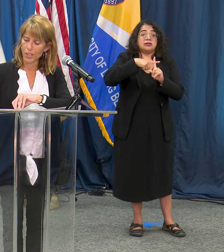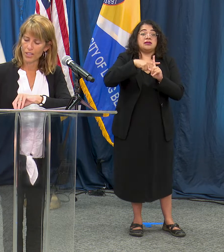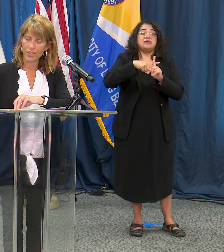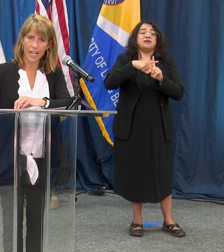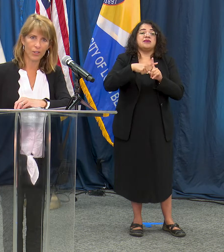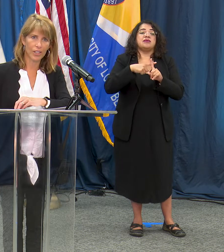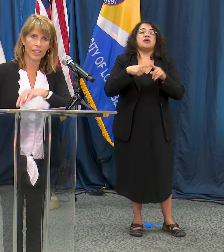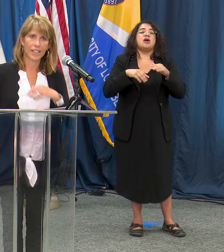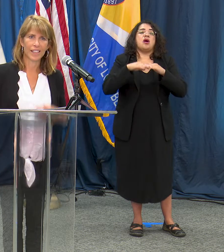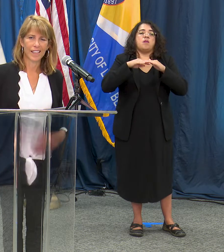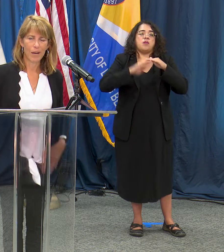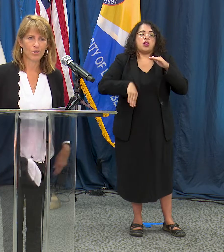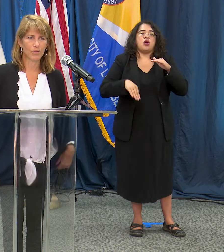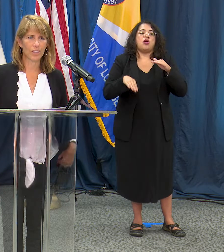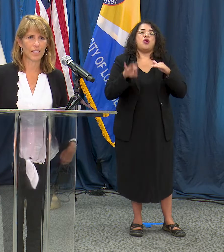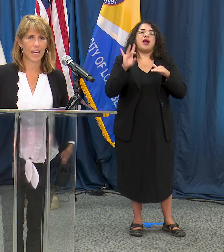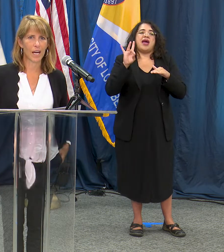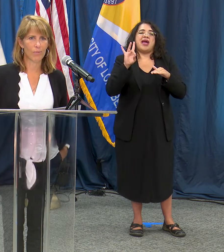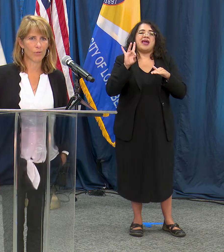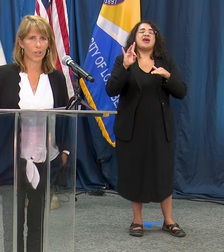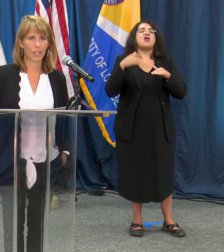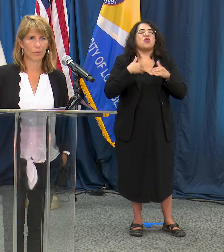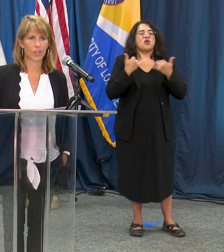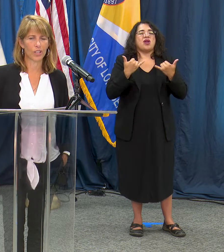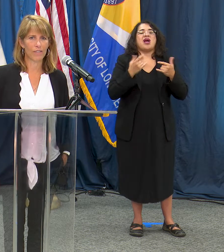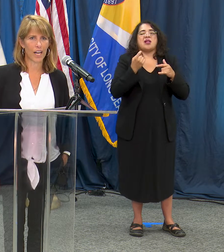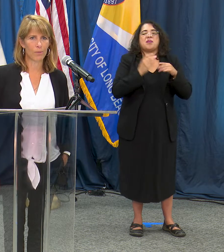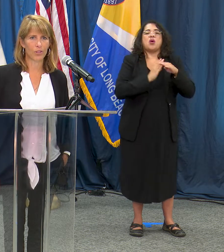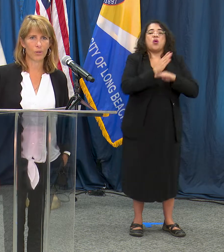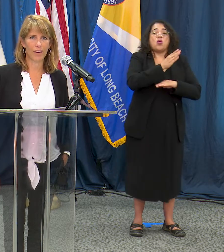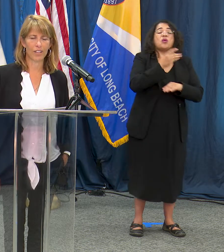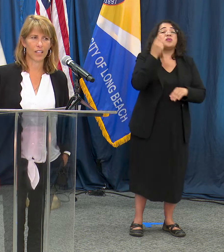per 100,000. That was really set up for rural environments who had very